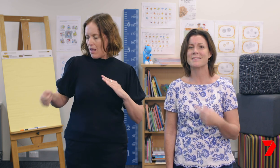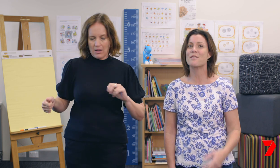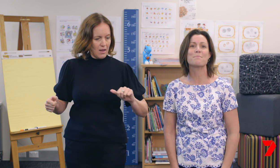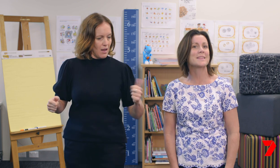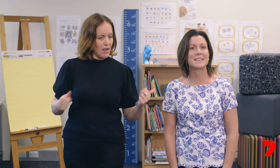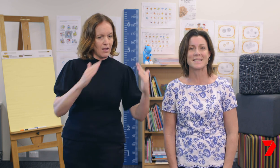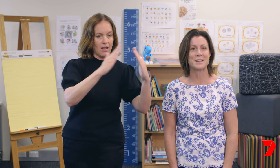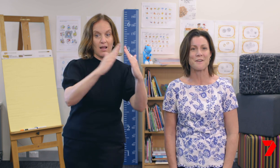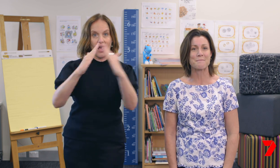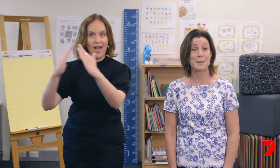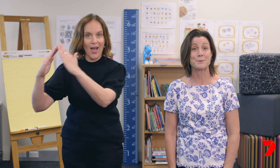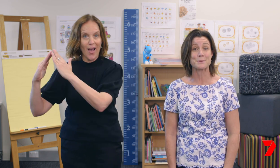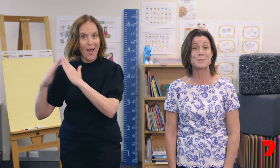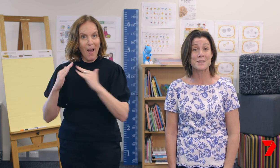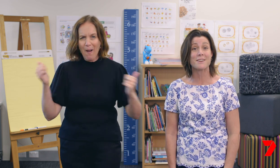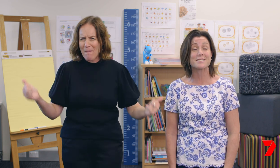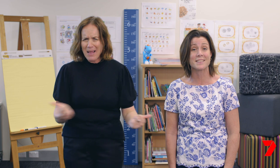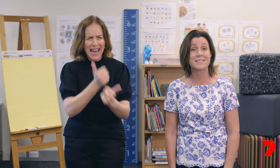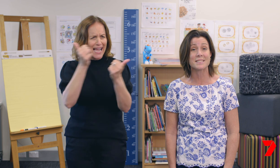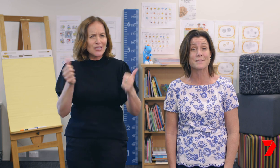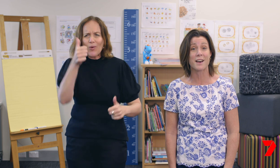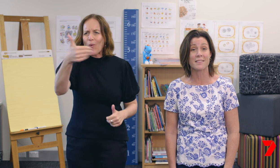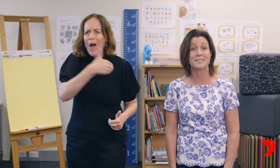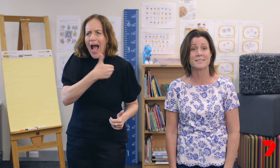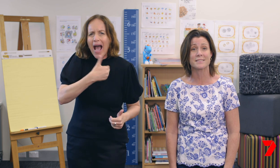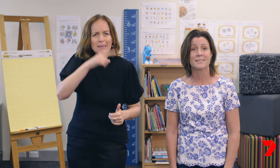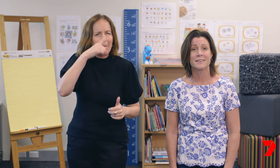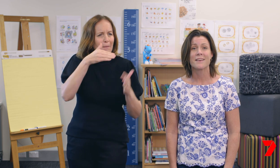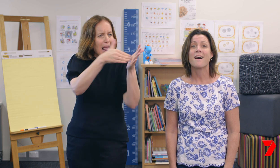there are plenty of people doing nice things for others.